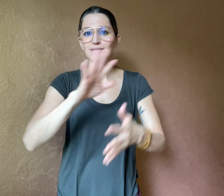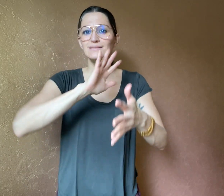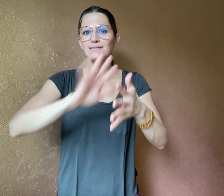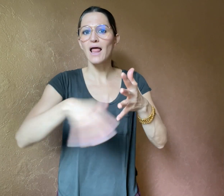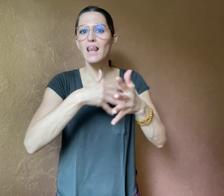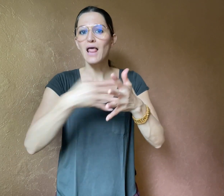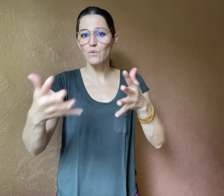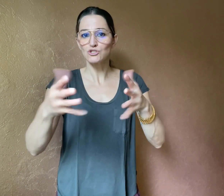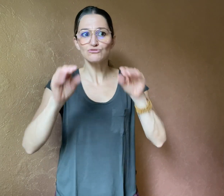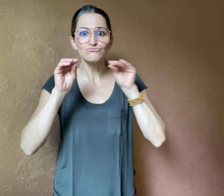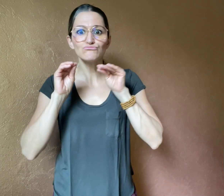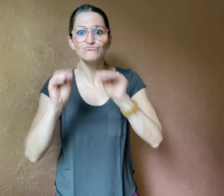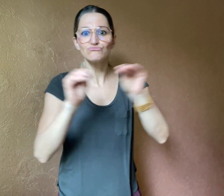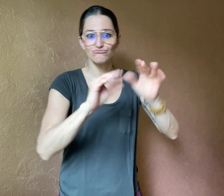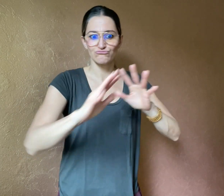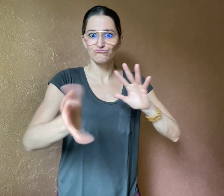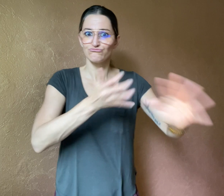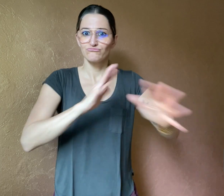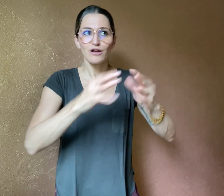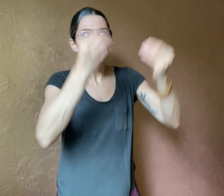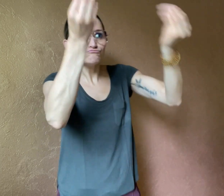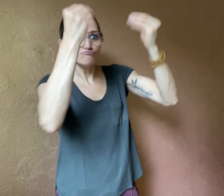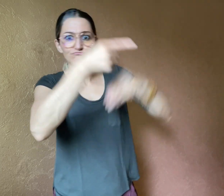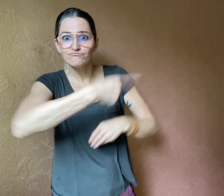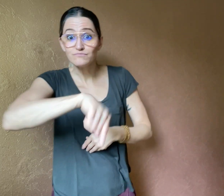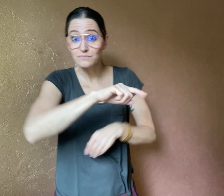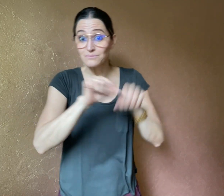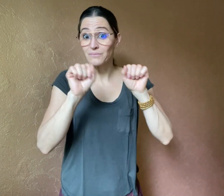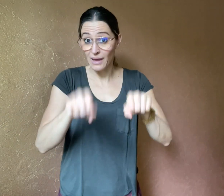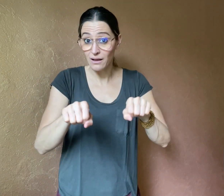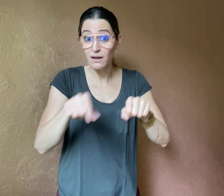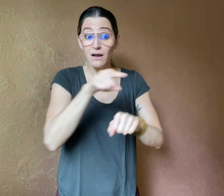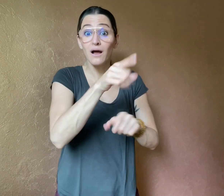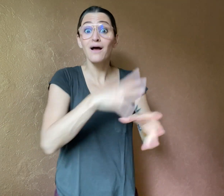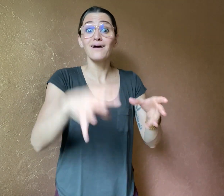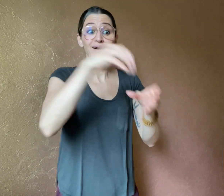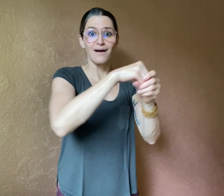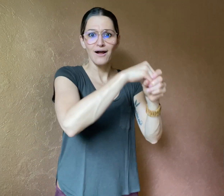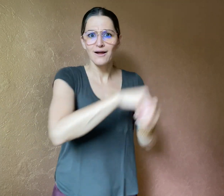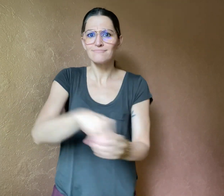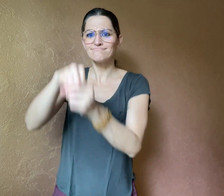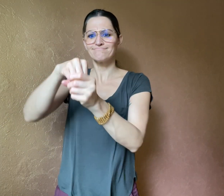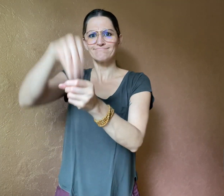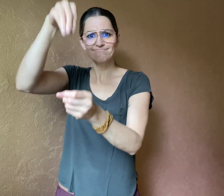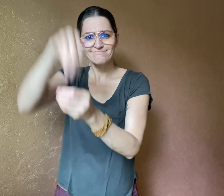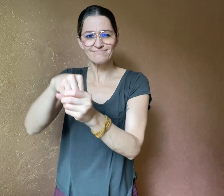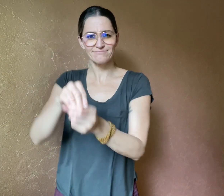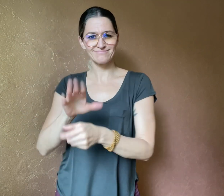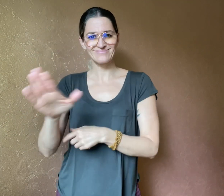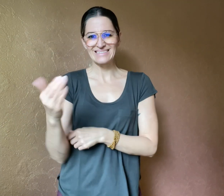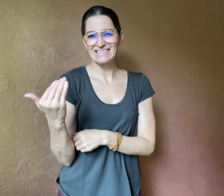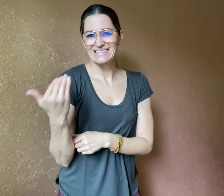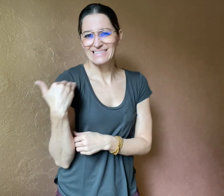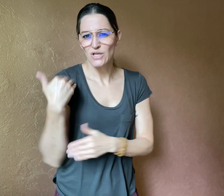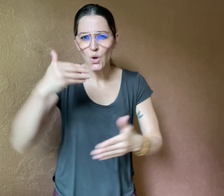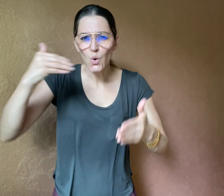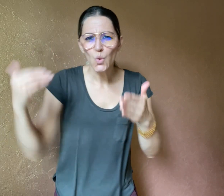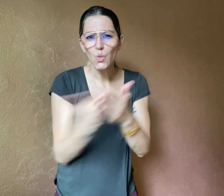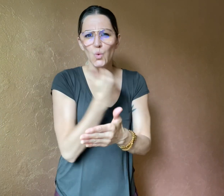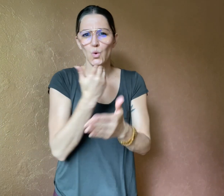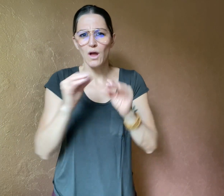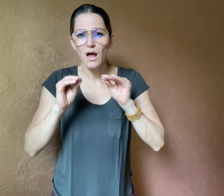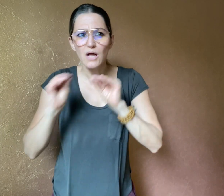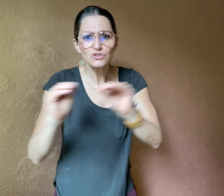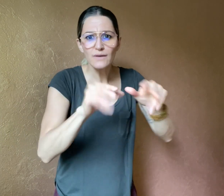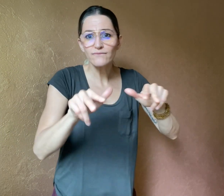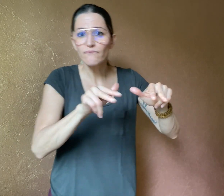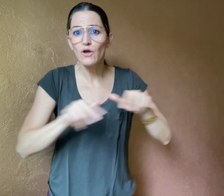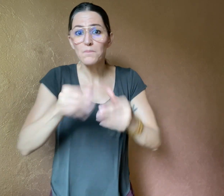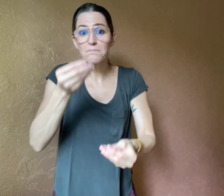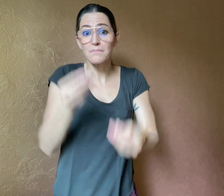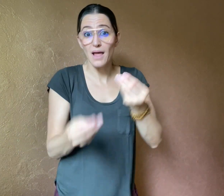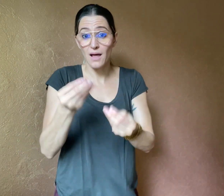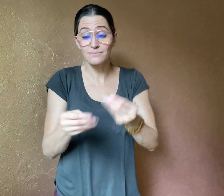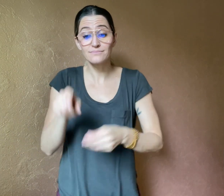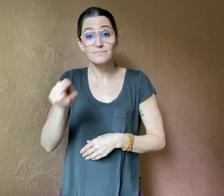lessons into their latest educational video game. PowerZ raised $8.3 million USD